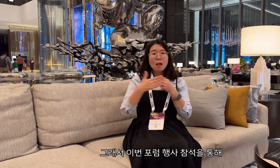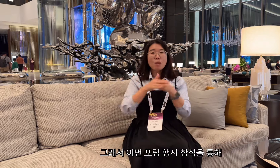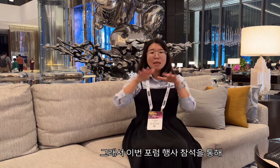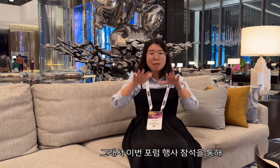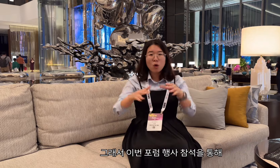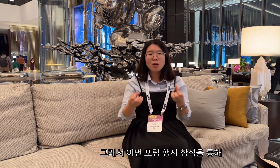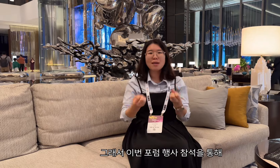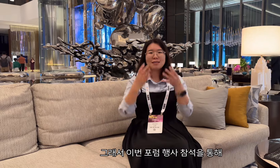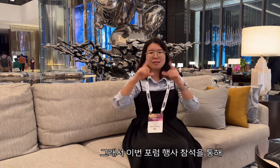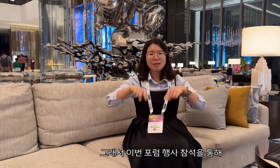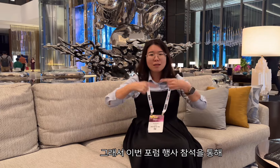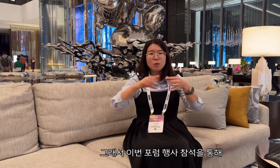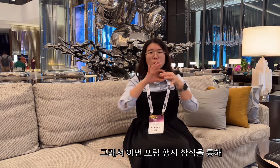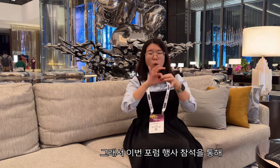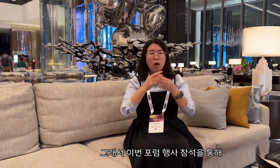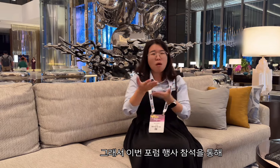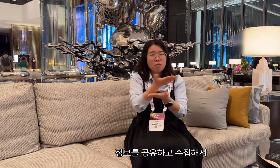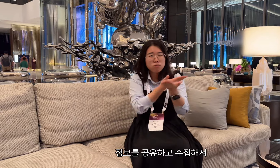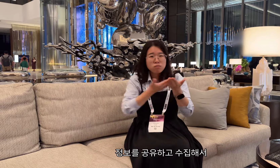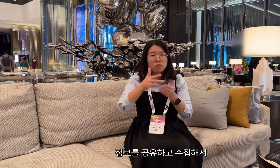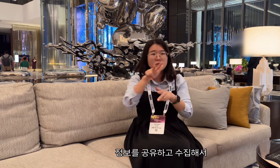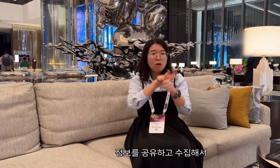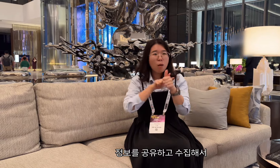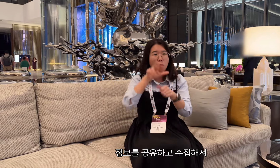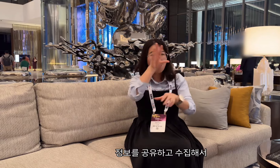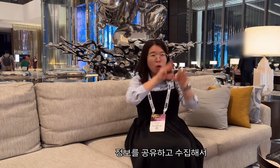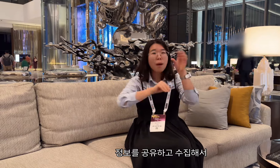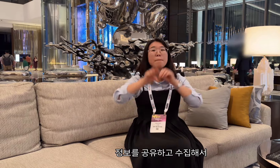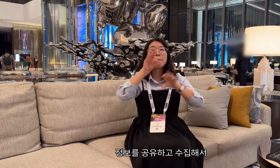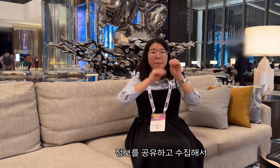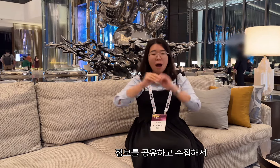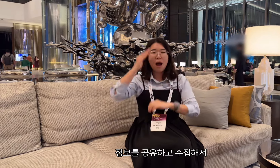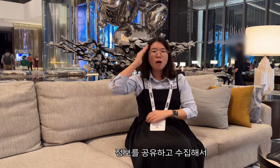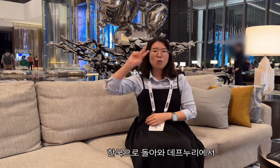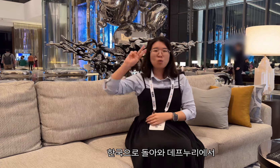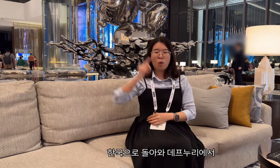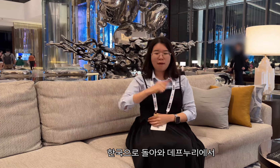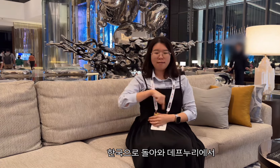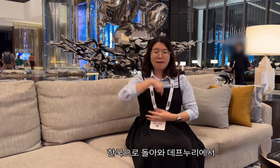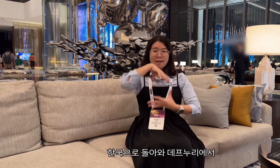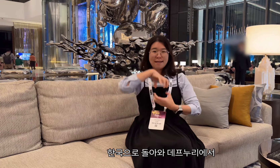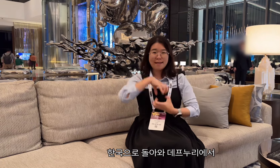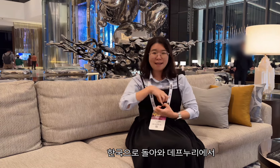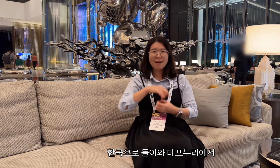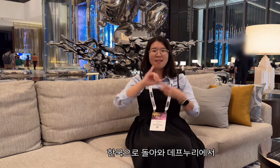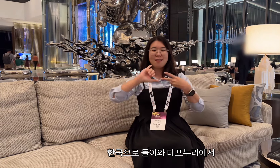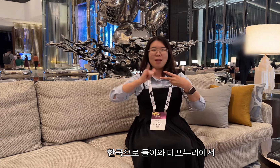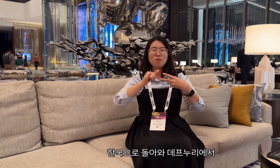So I shared and collected information by attending this forum event, returned to Korea, researched it on my own at Deafnuri,